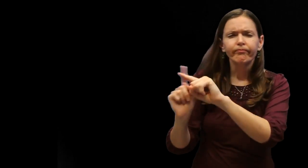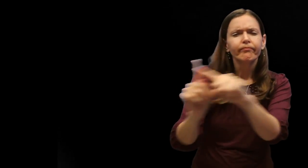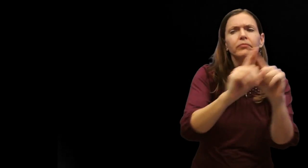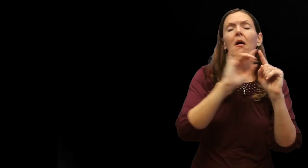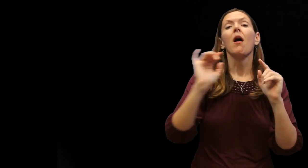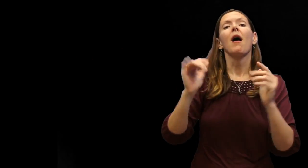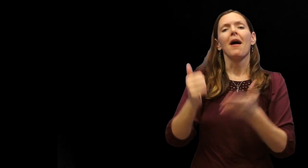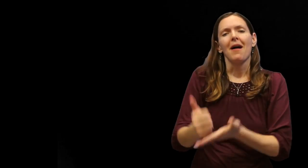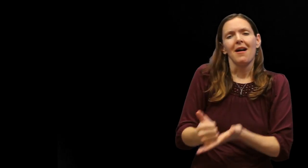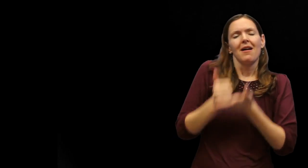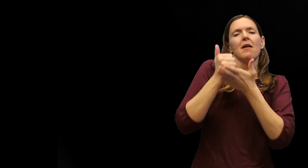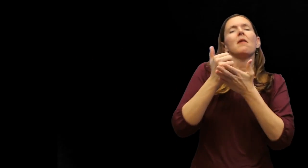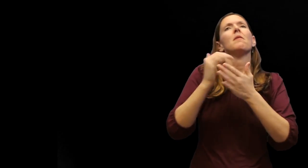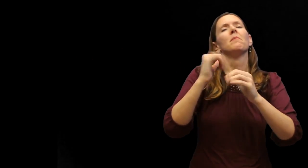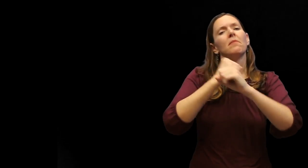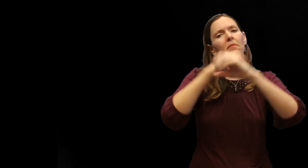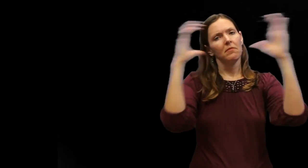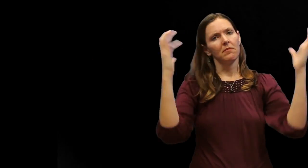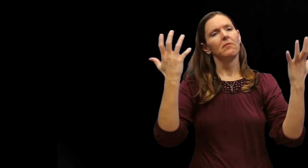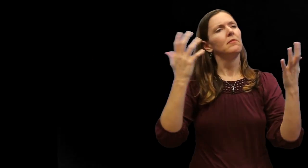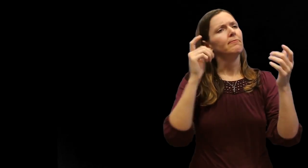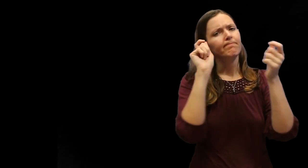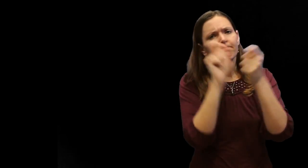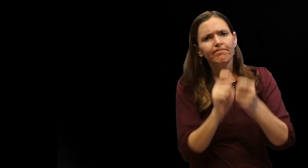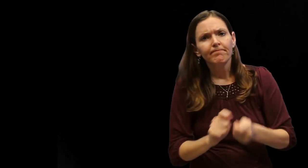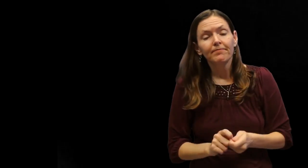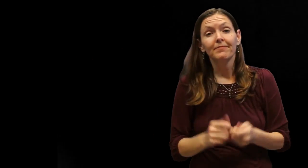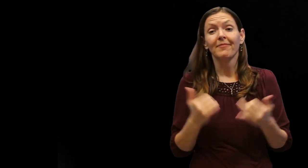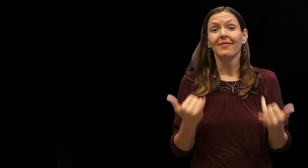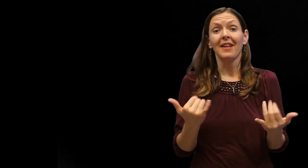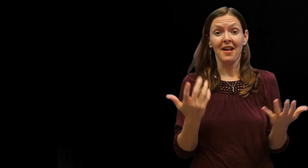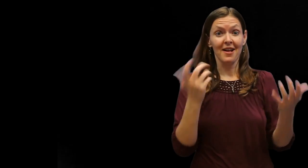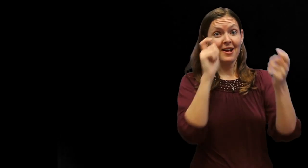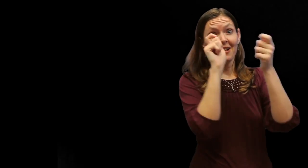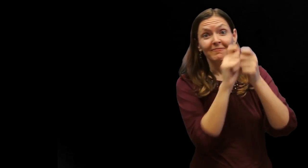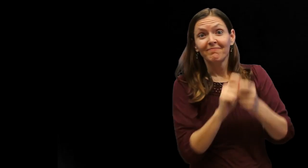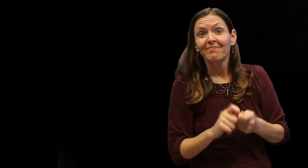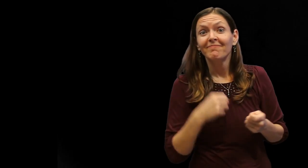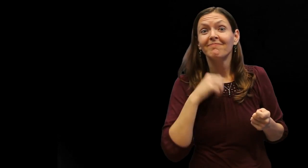academic work in sign language to help us all better understand what exactly "academic ASL" is.